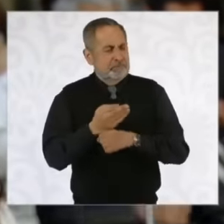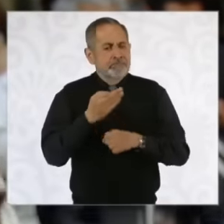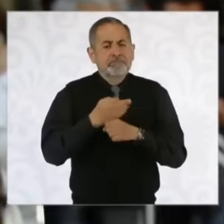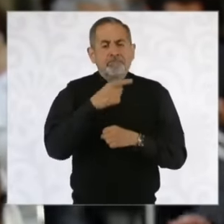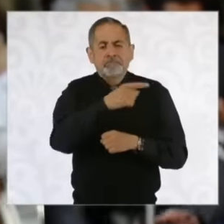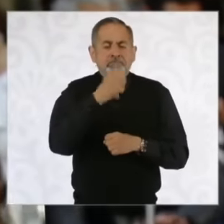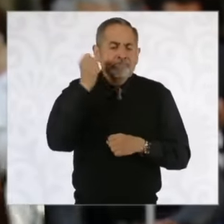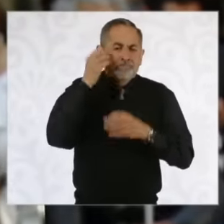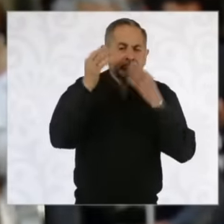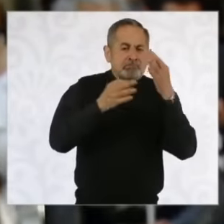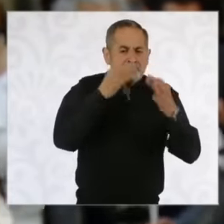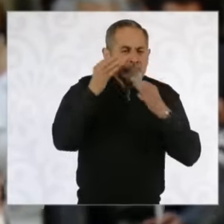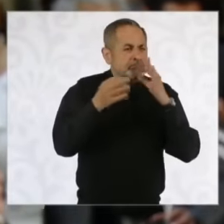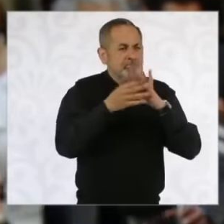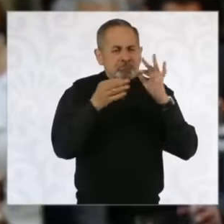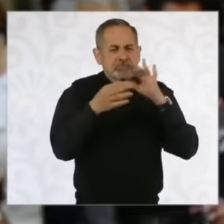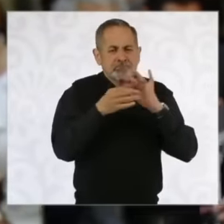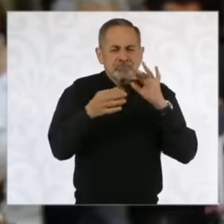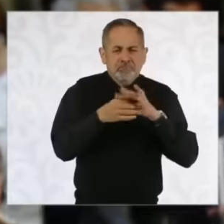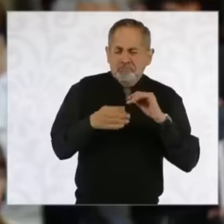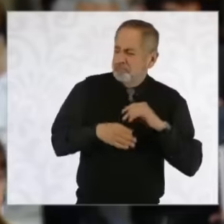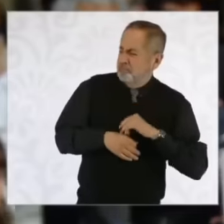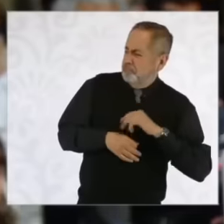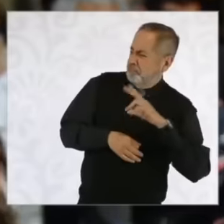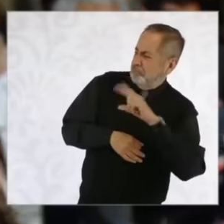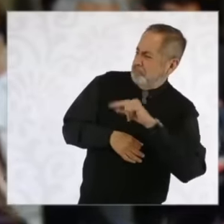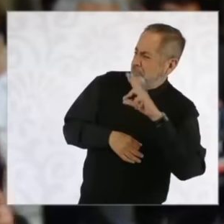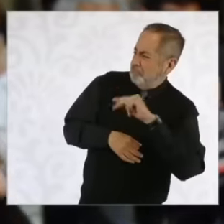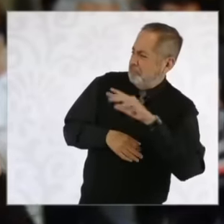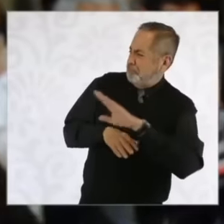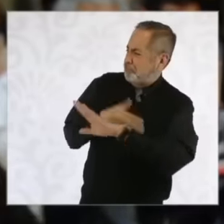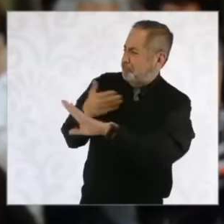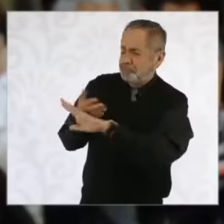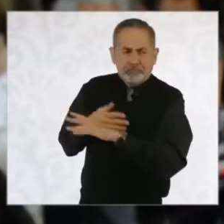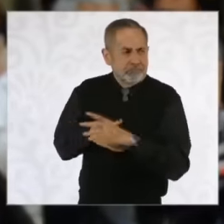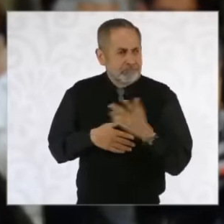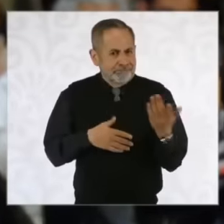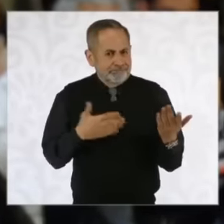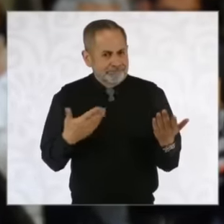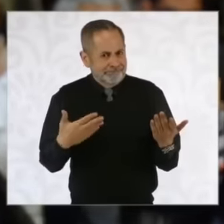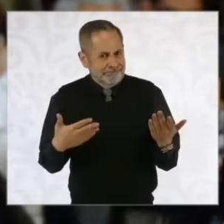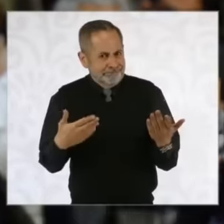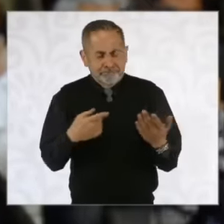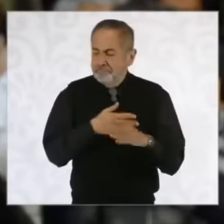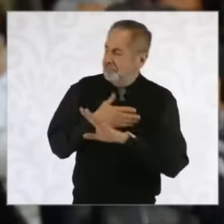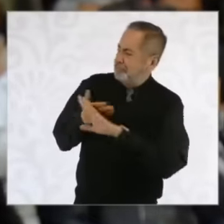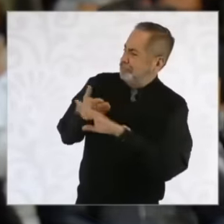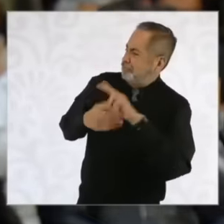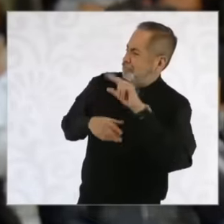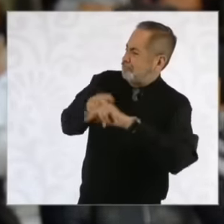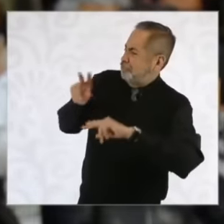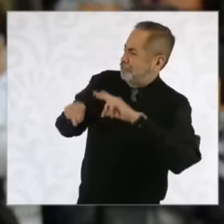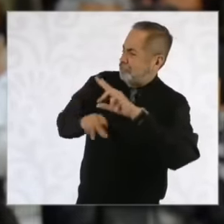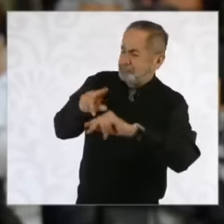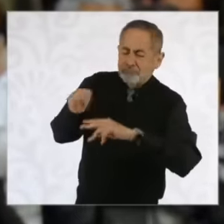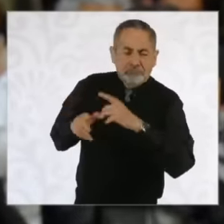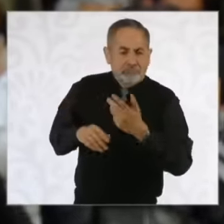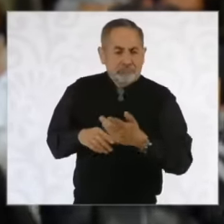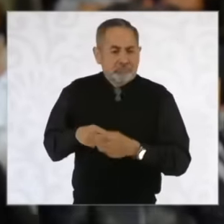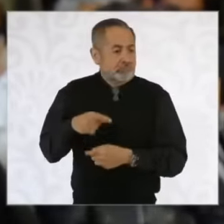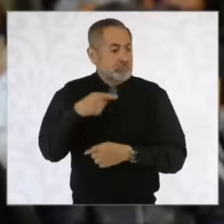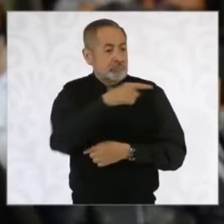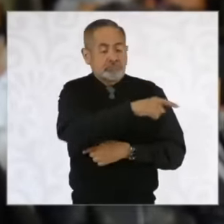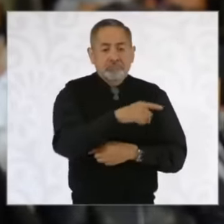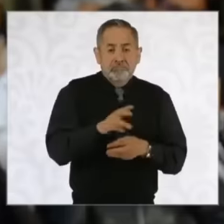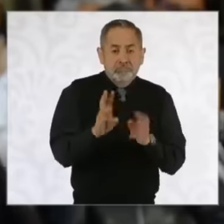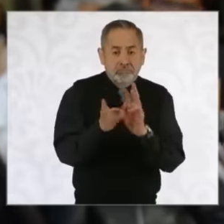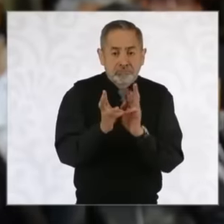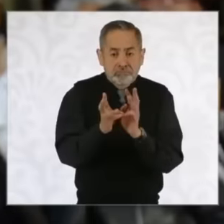this program that they are even sending uh WhatsApp messages and in